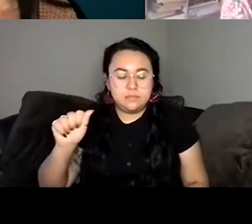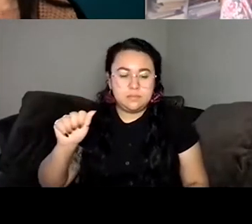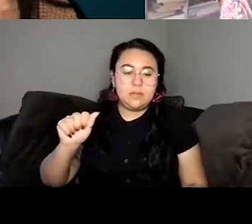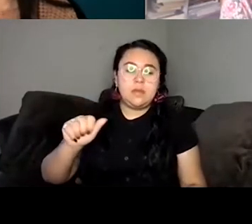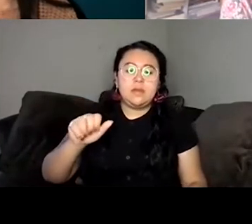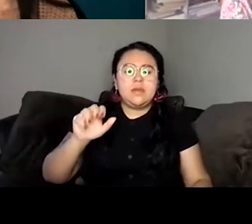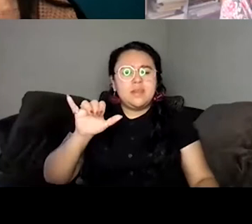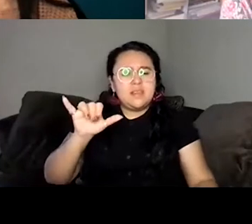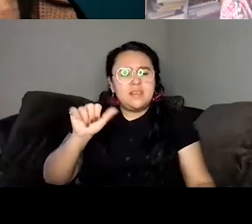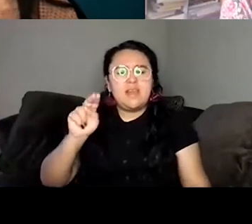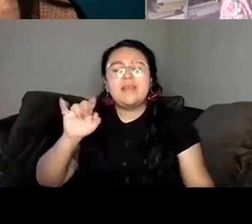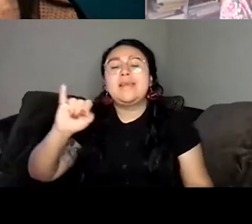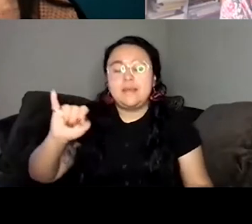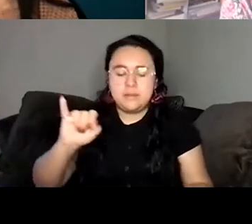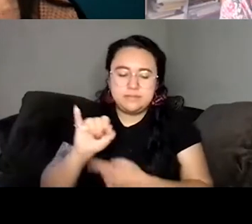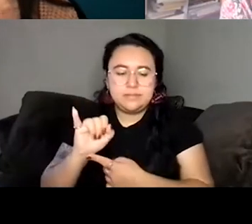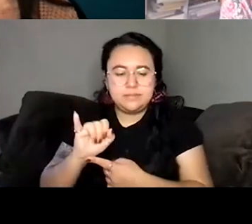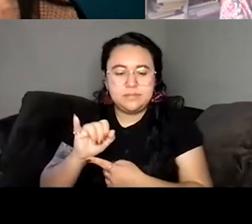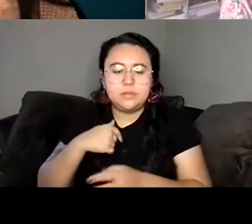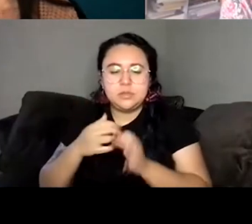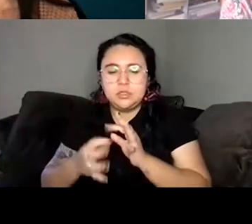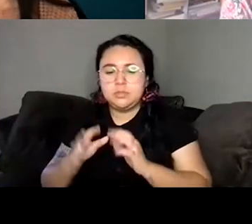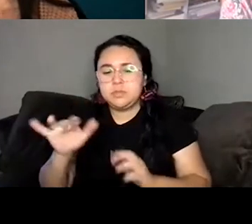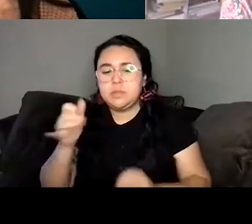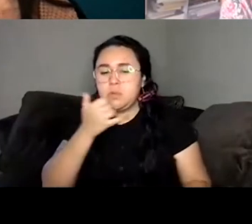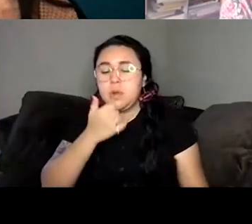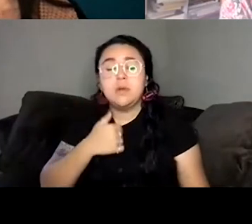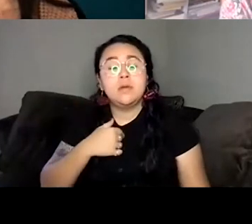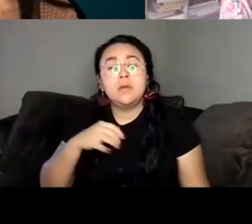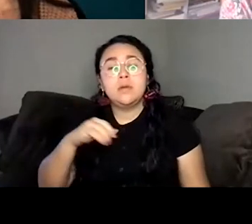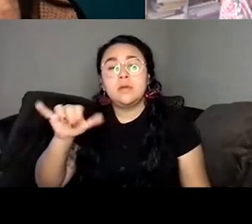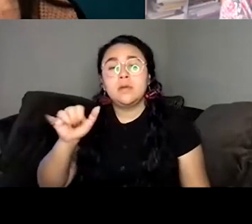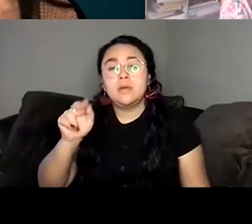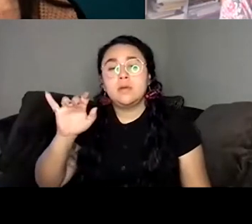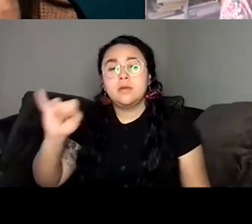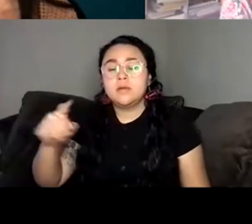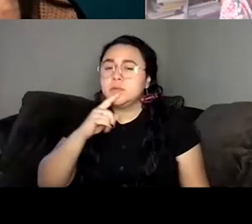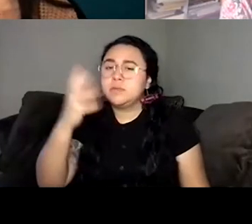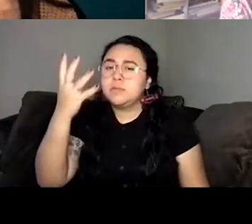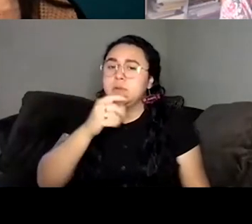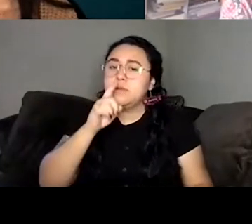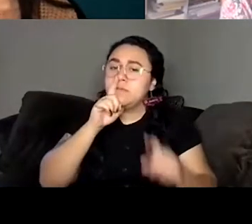because I feel like just, you know, speaking of the margin fellowship of being part of